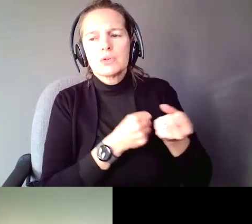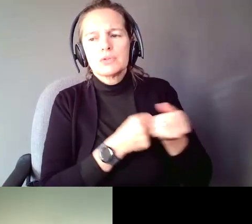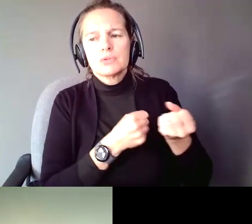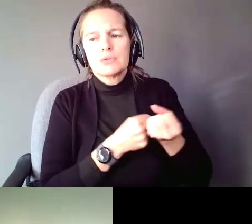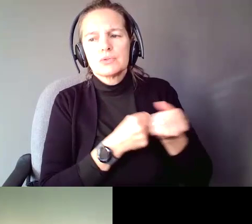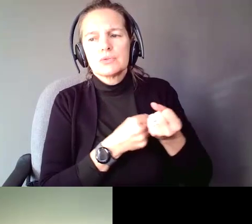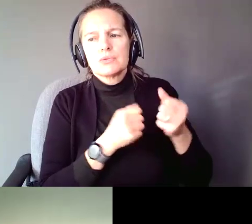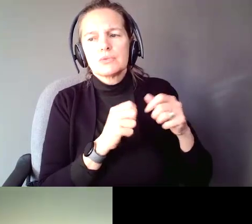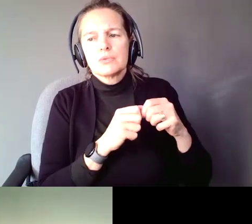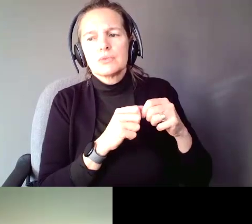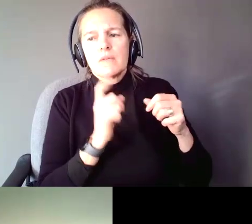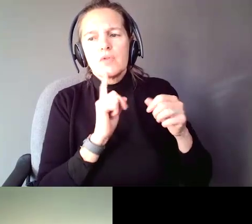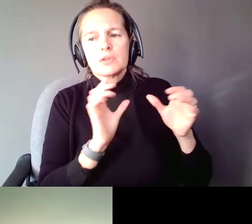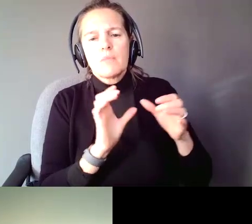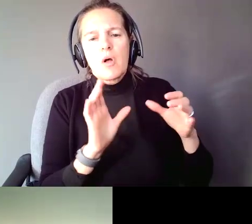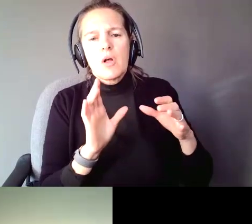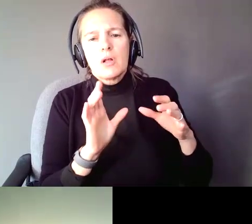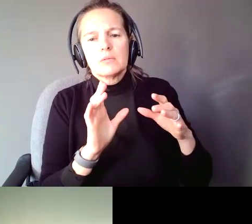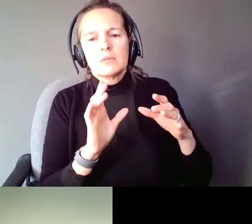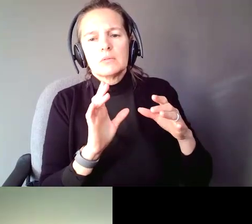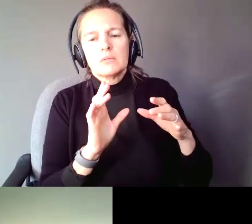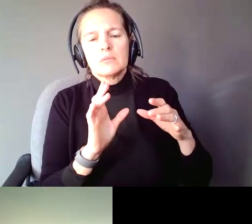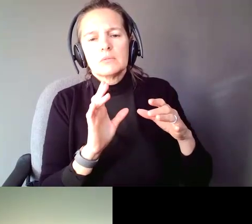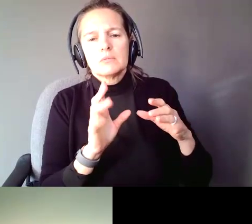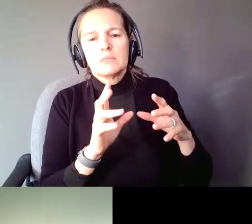for small business, the National Disability Institute does have a small